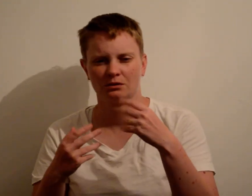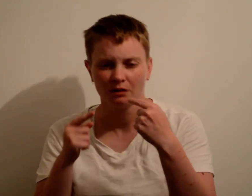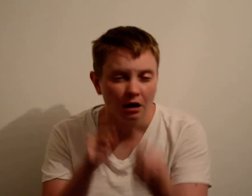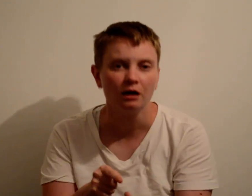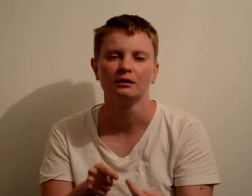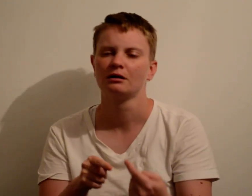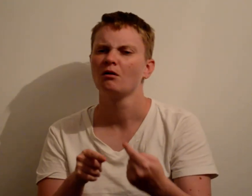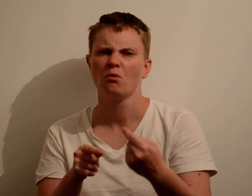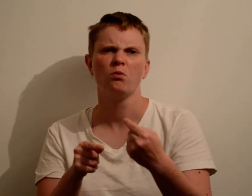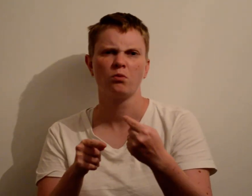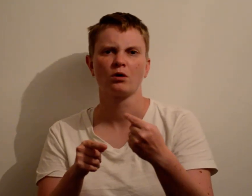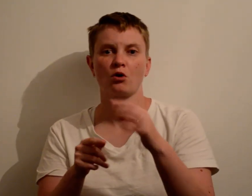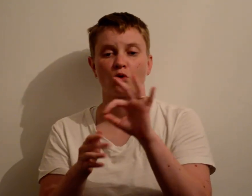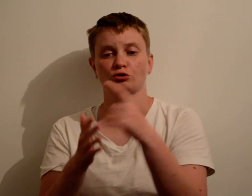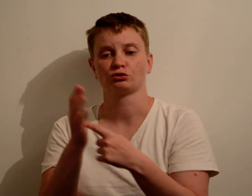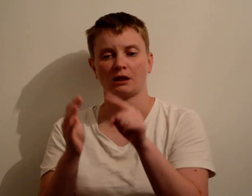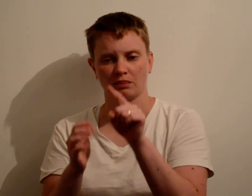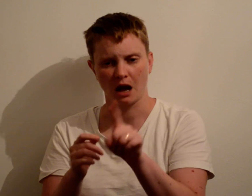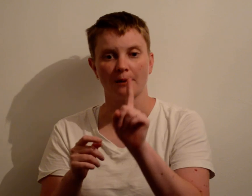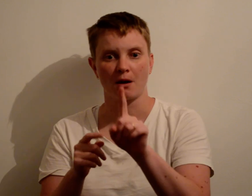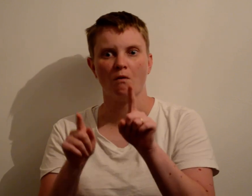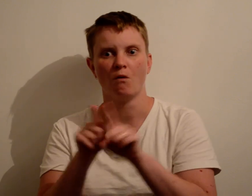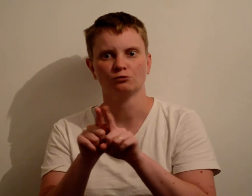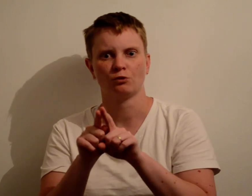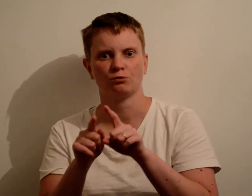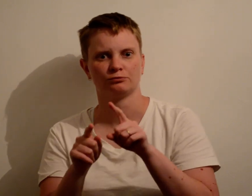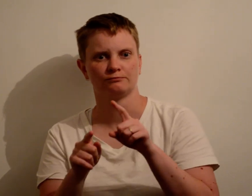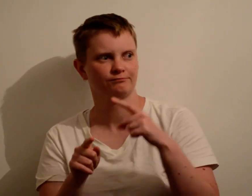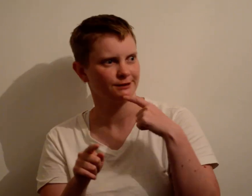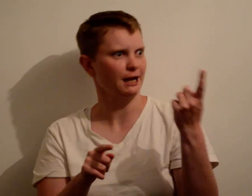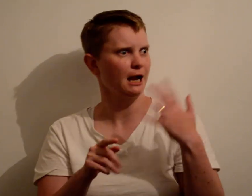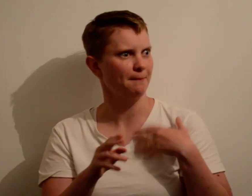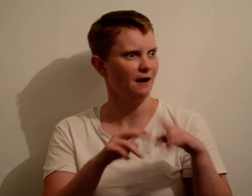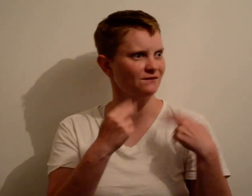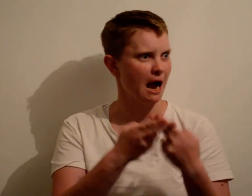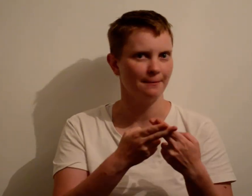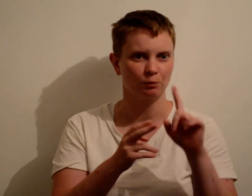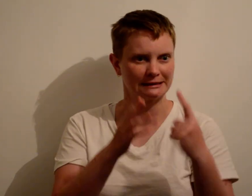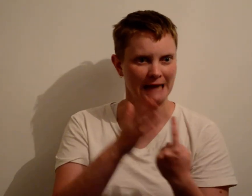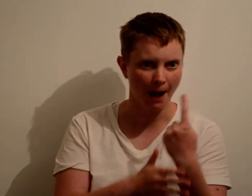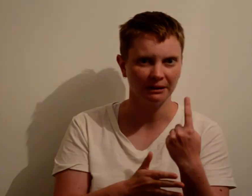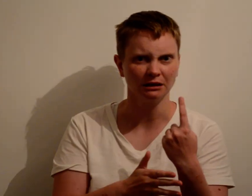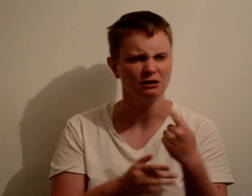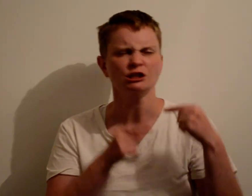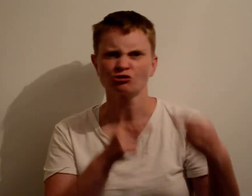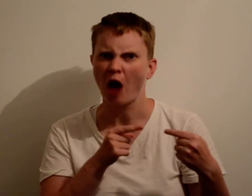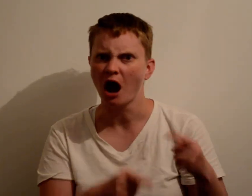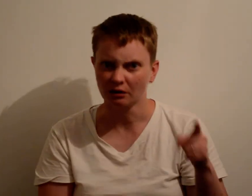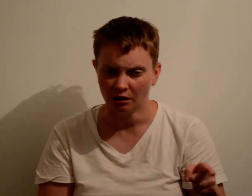the challenges…. Not just only that, Also telling my family what's happening was hard and struggles were real